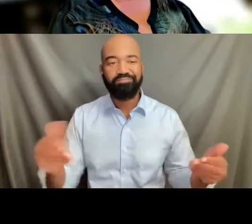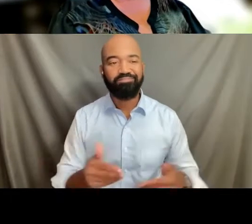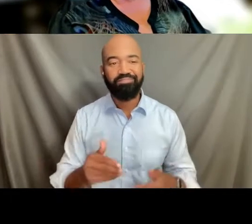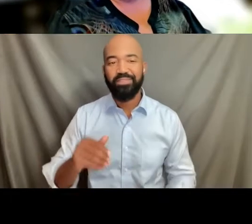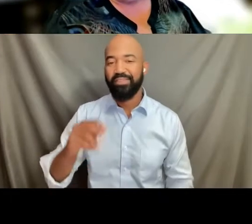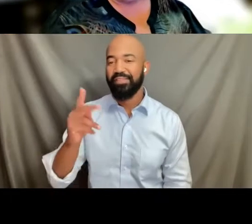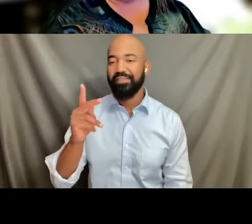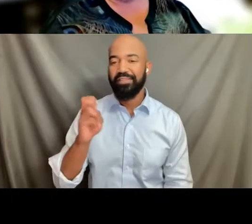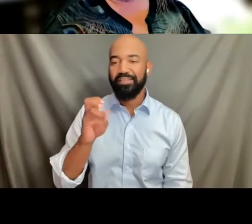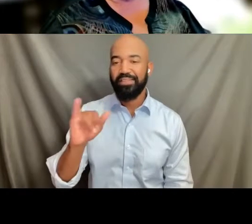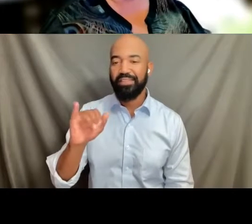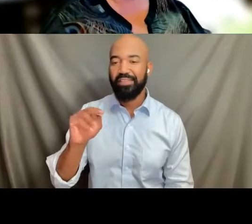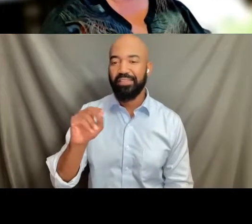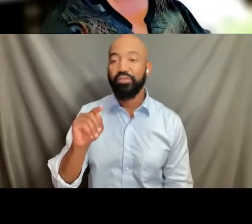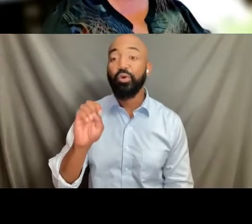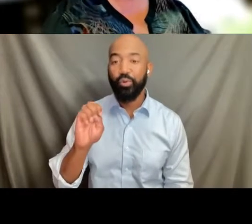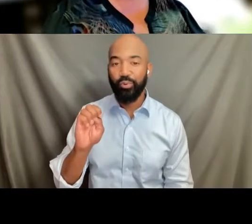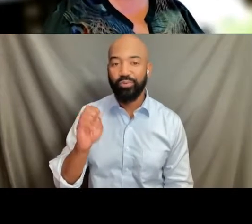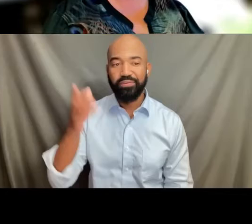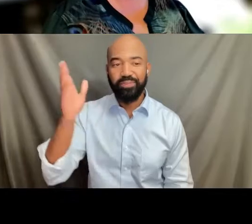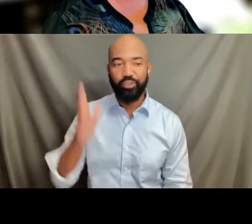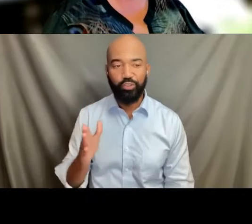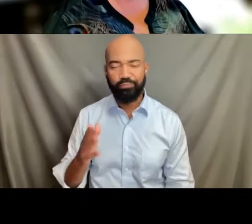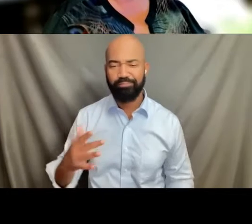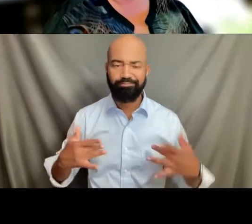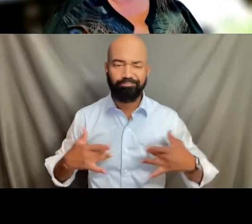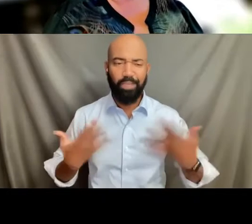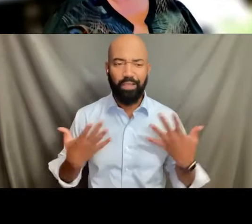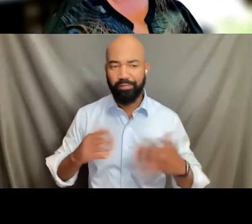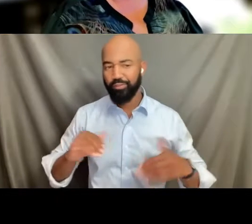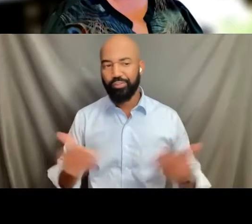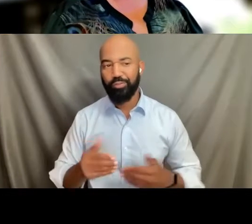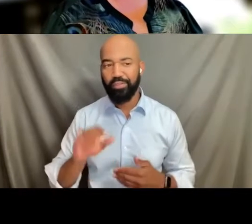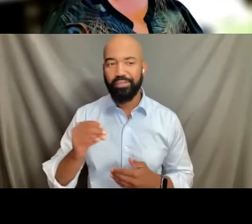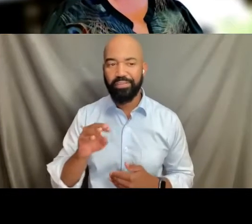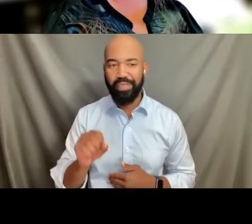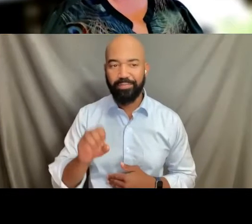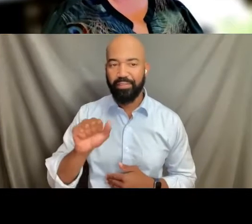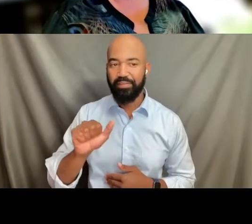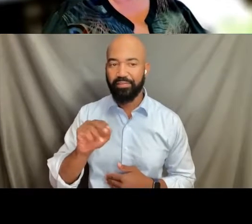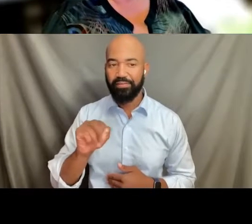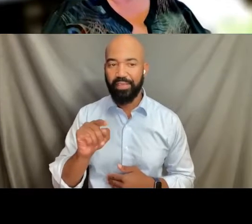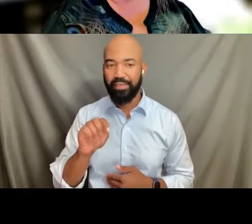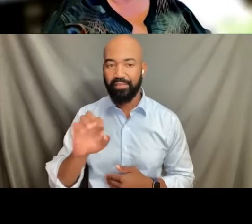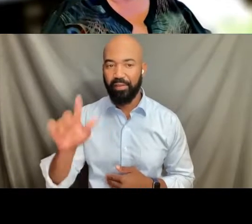I am very thrilled to introduce James Santelle, who's former United States attorney